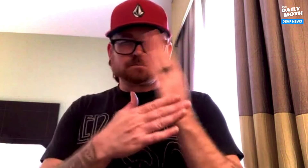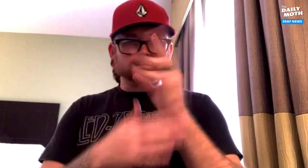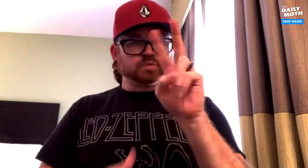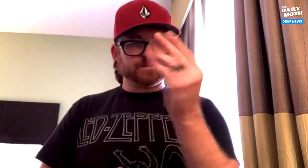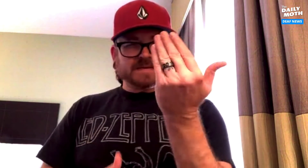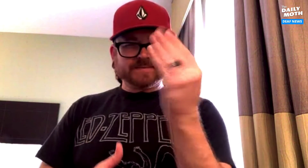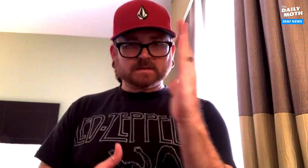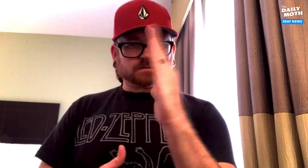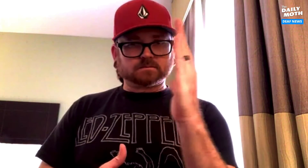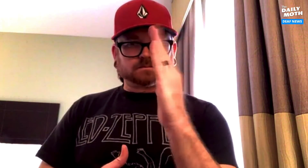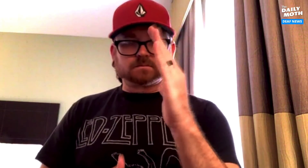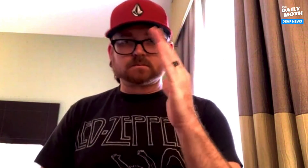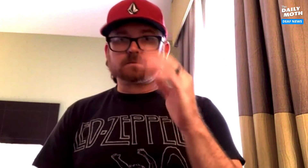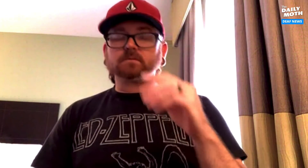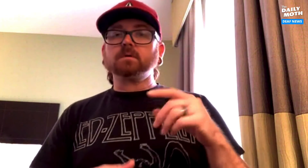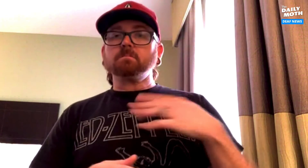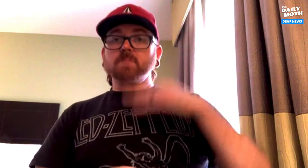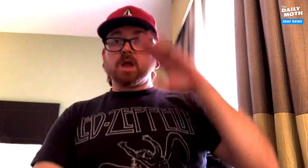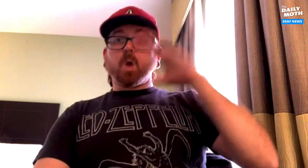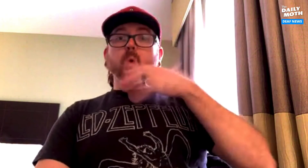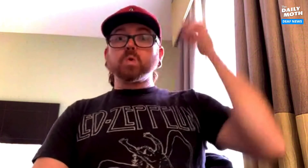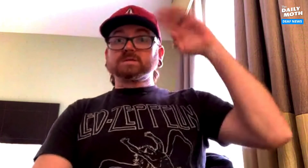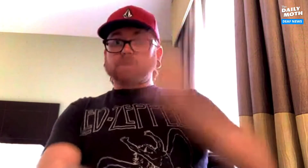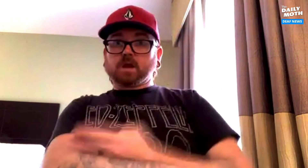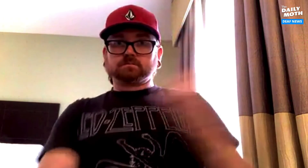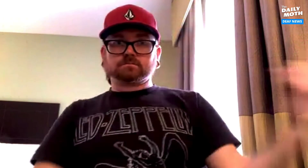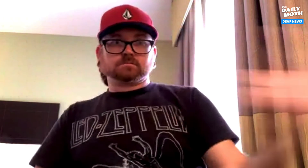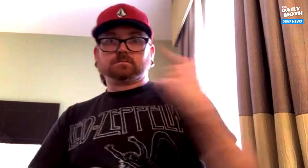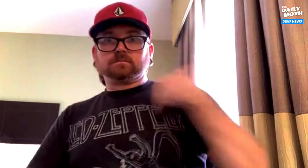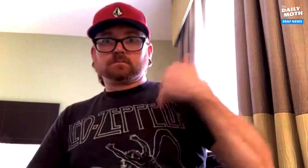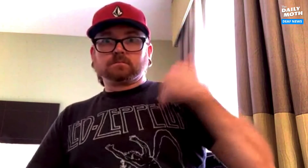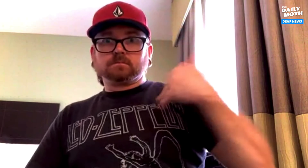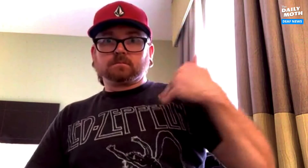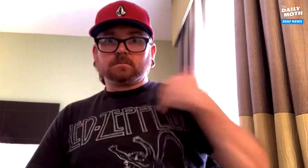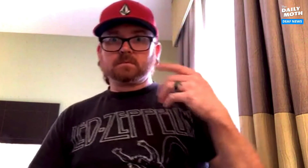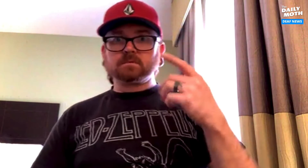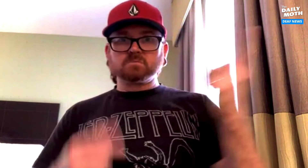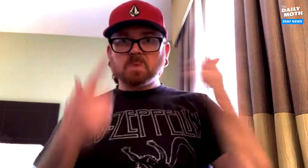maybe 2:15 a.m., my oldest son woke me up.